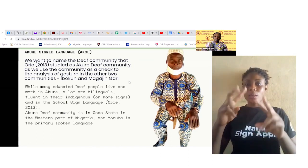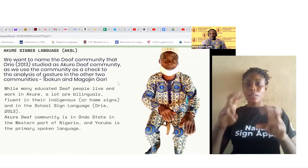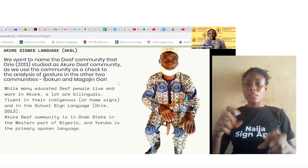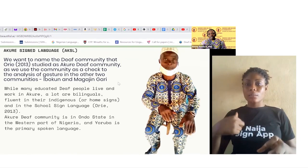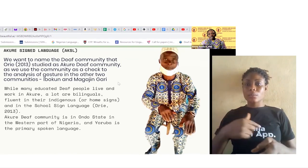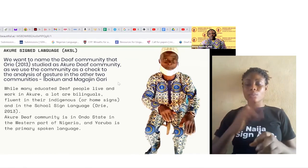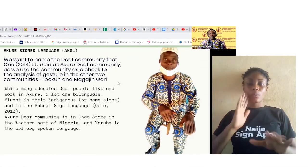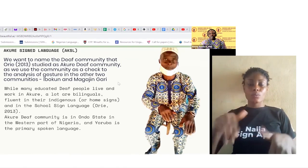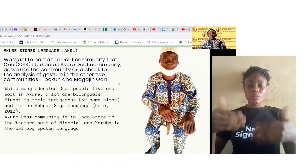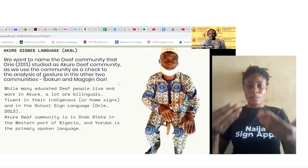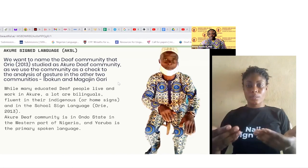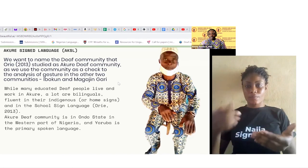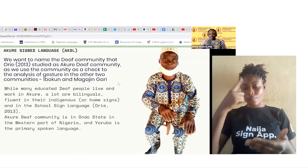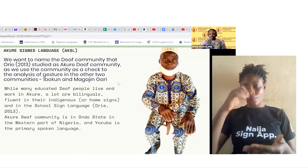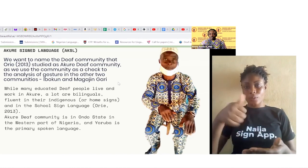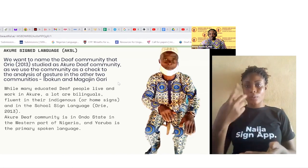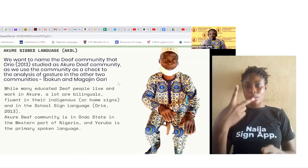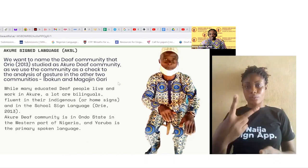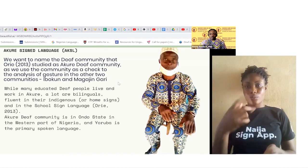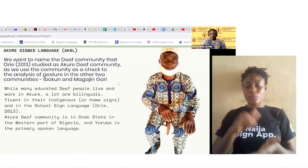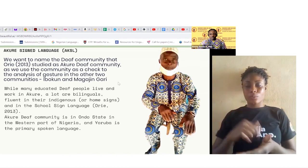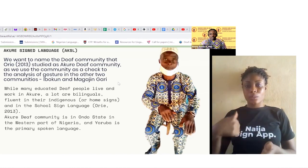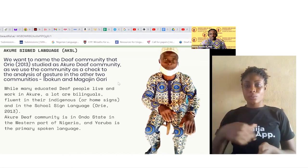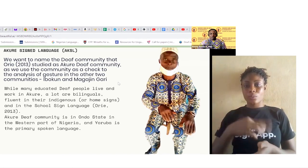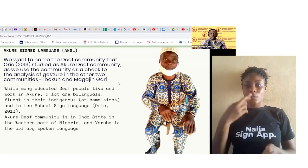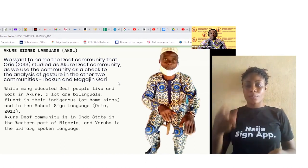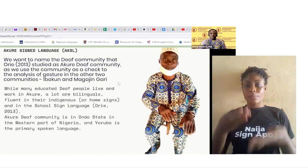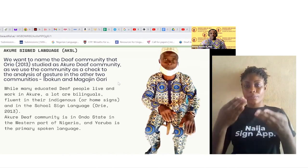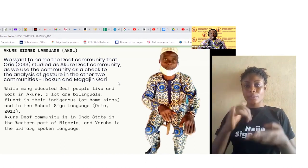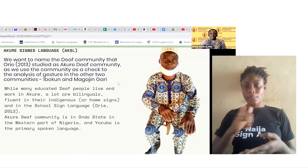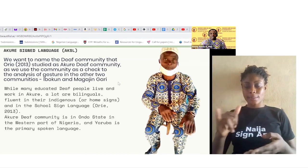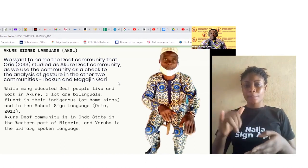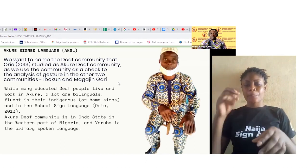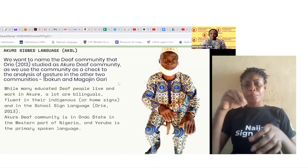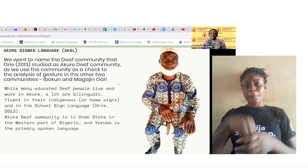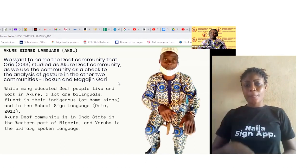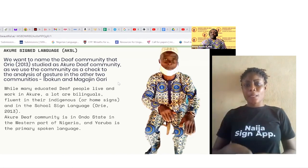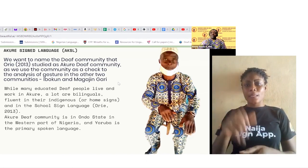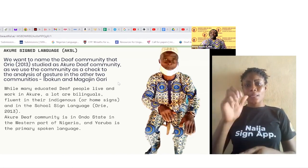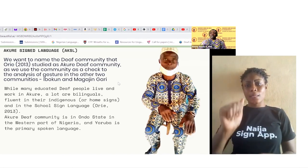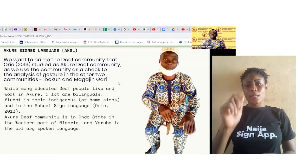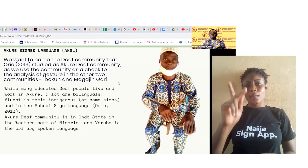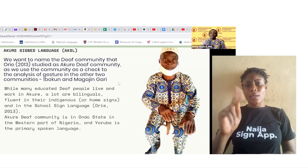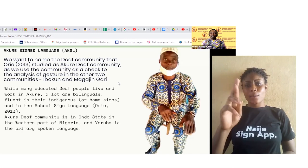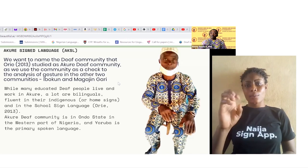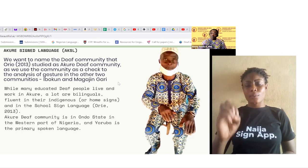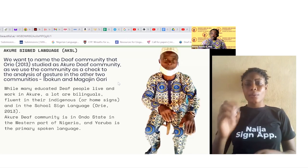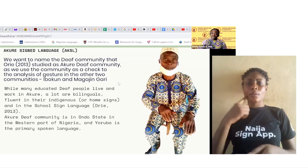So in Akure deaf community according to Orie's work many deaf people live and work in